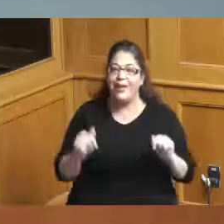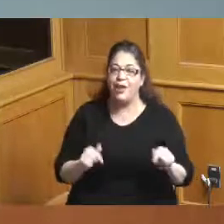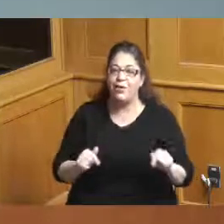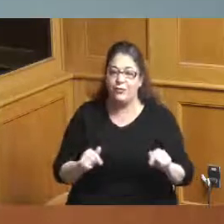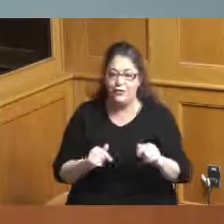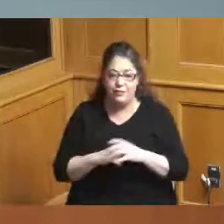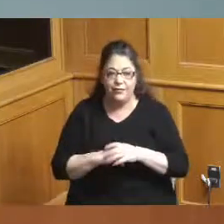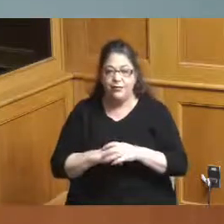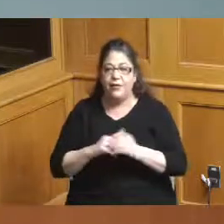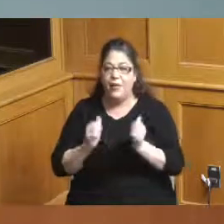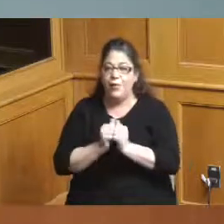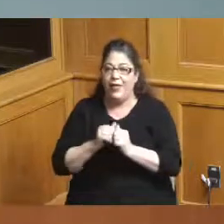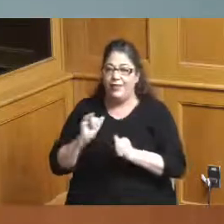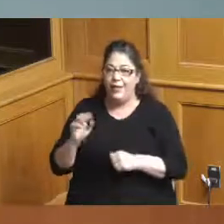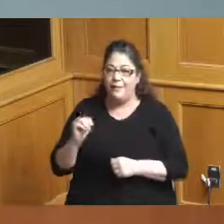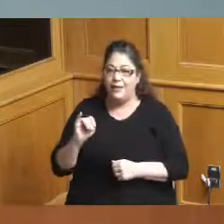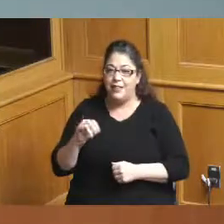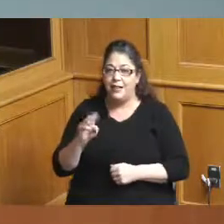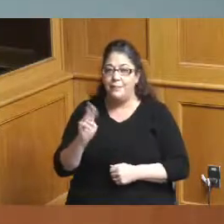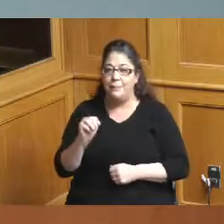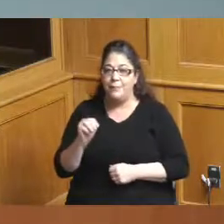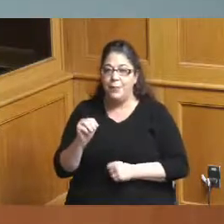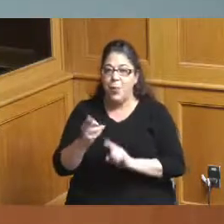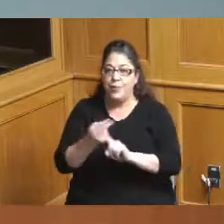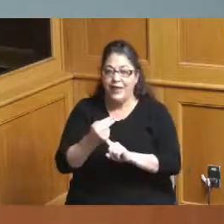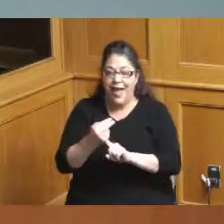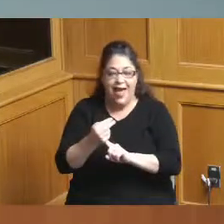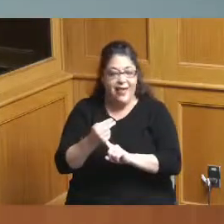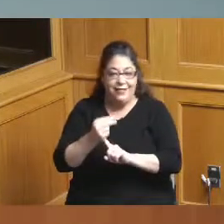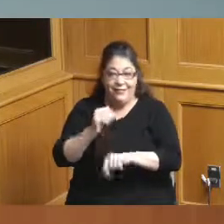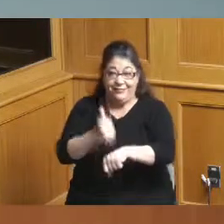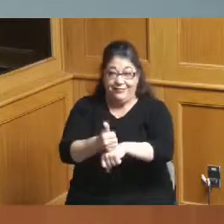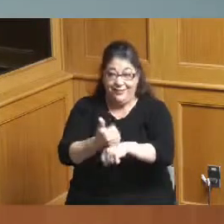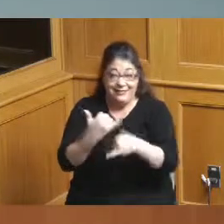it is the one thing that has held us back in getting conventions because the millennium